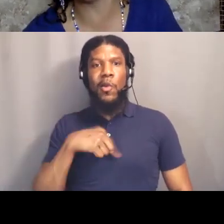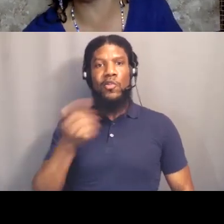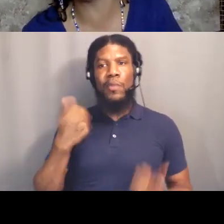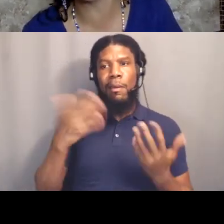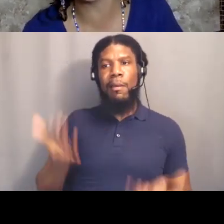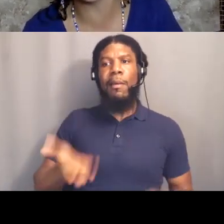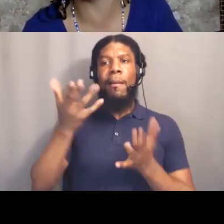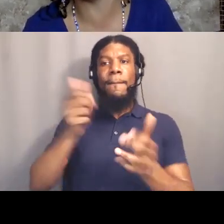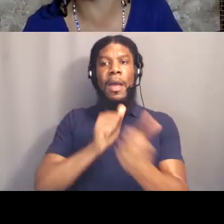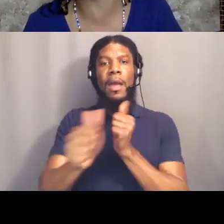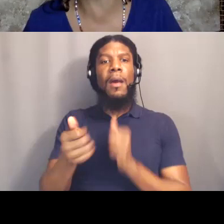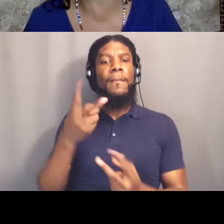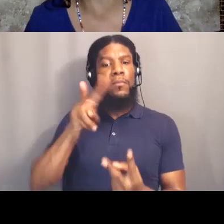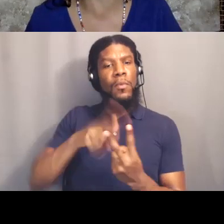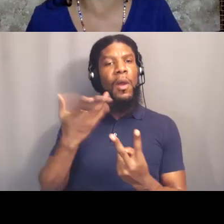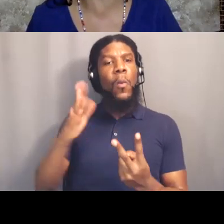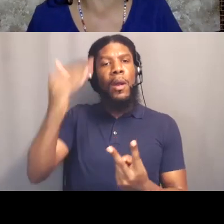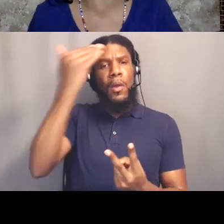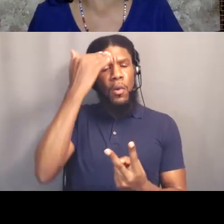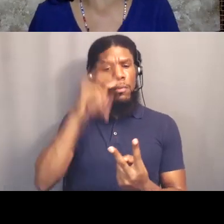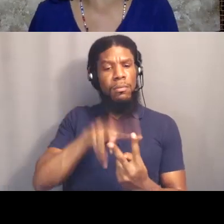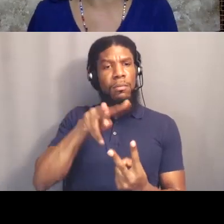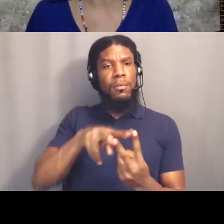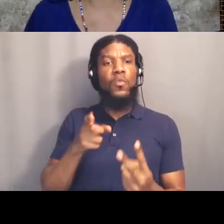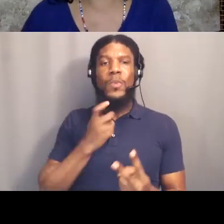we just signed on to AB-937 which is one